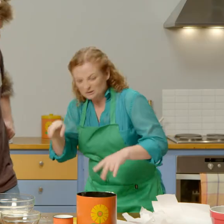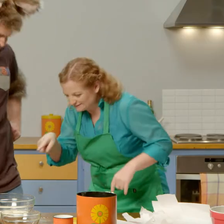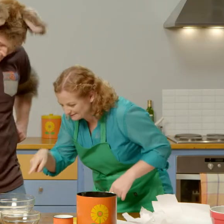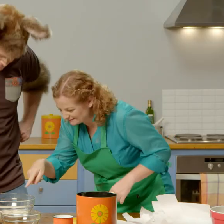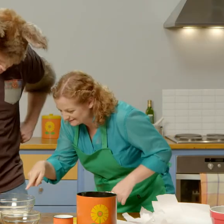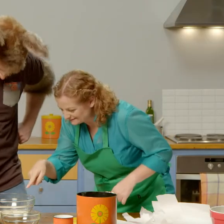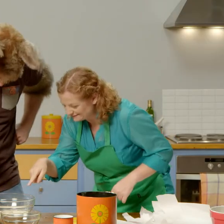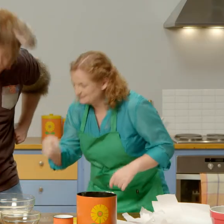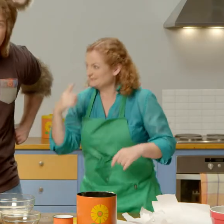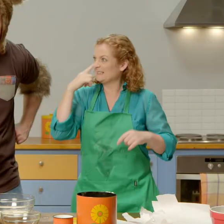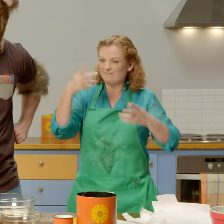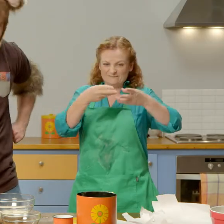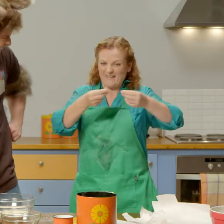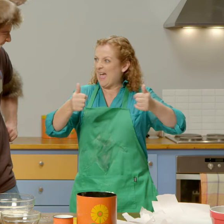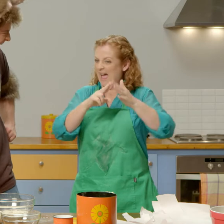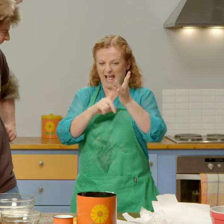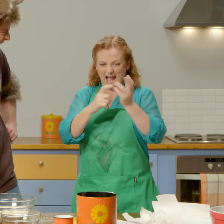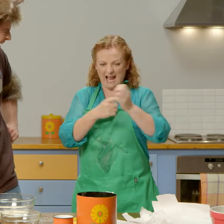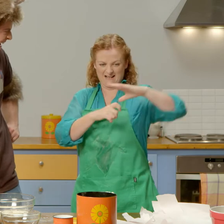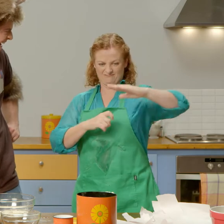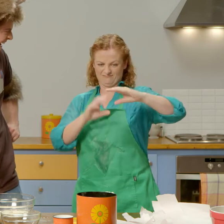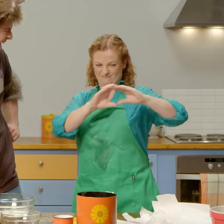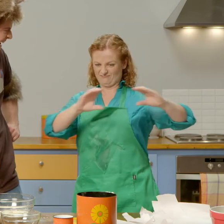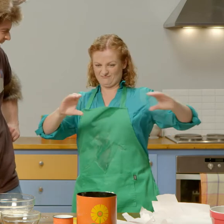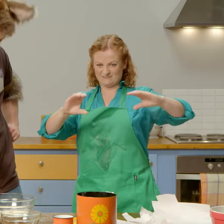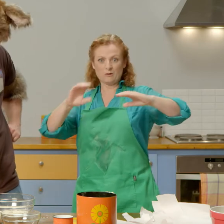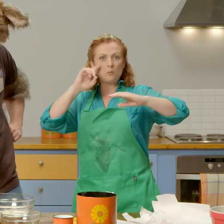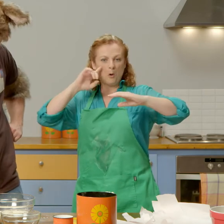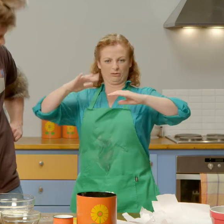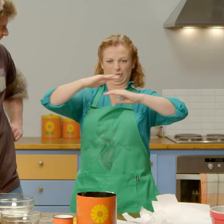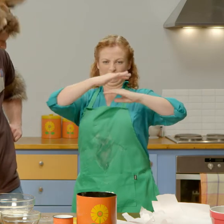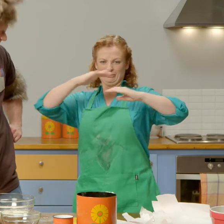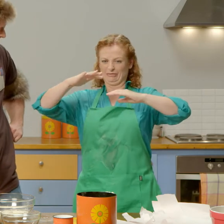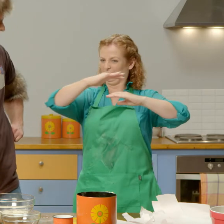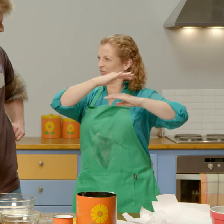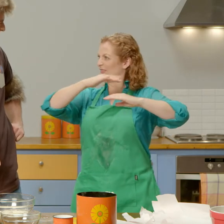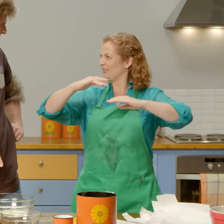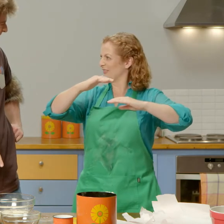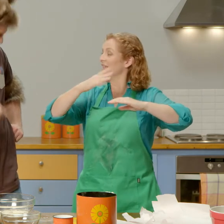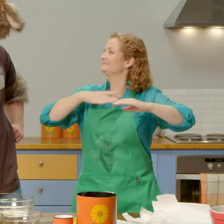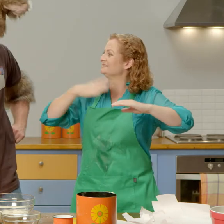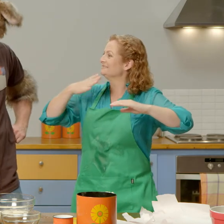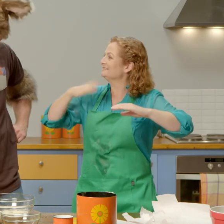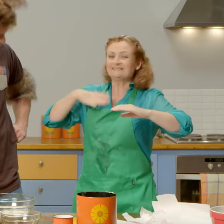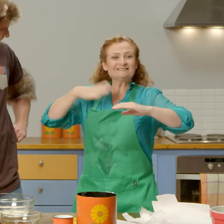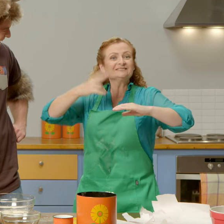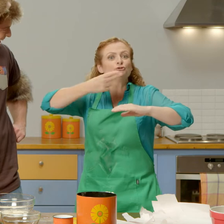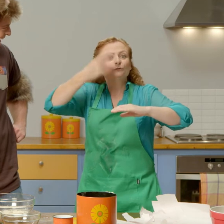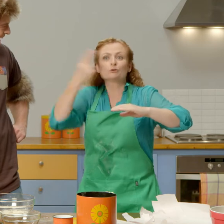Look Possum, you can see there the flour is sitting on the bottom and the water is on the top. Yeah.